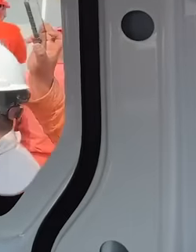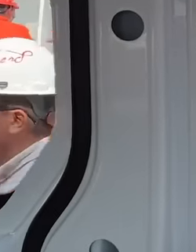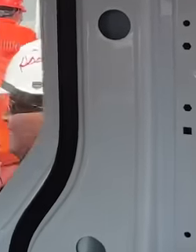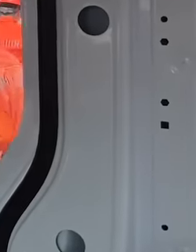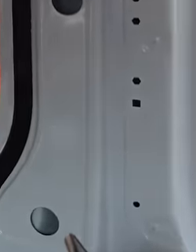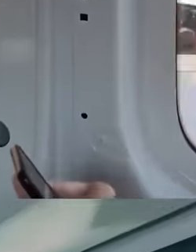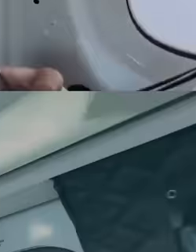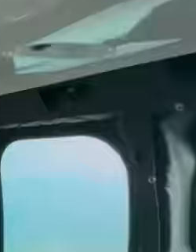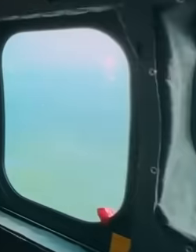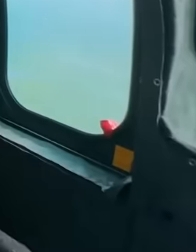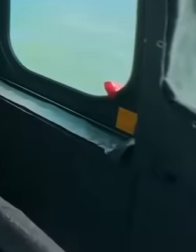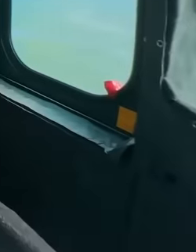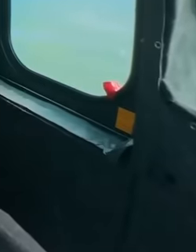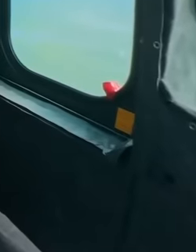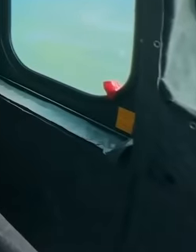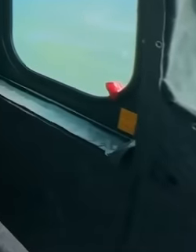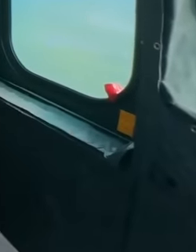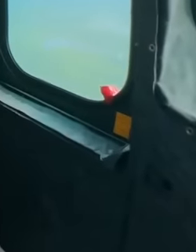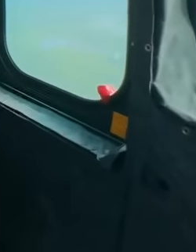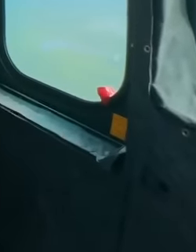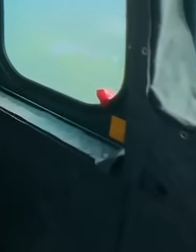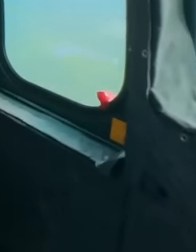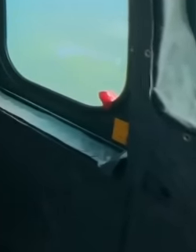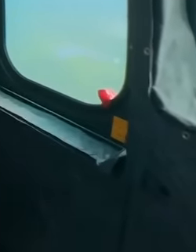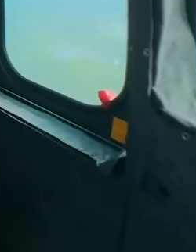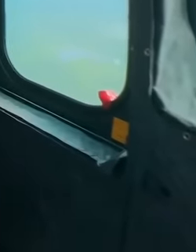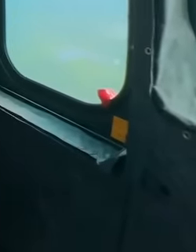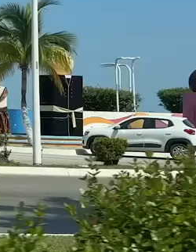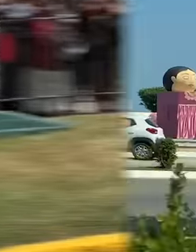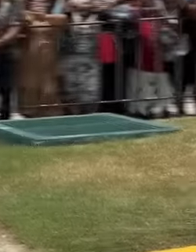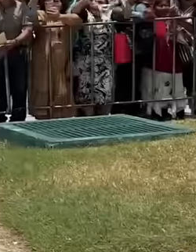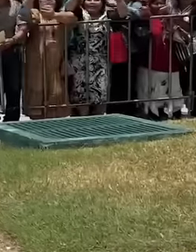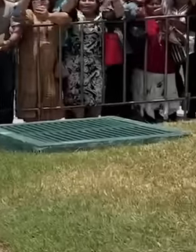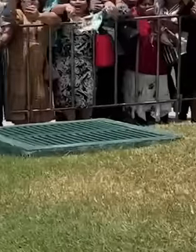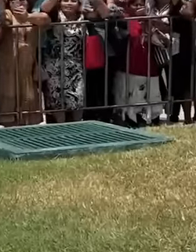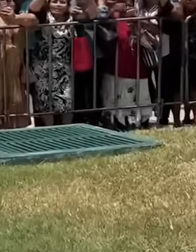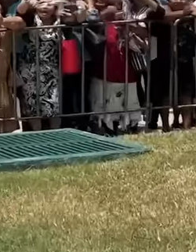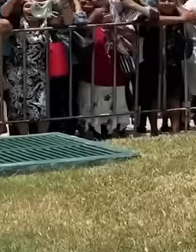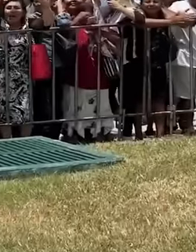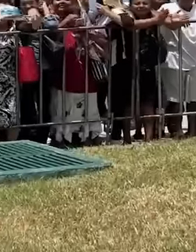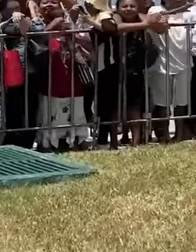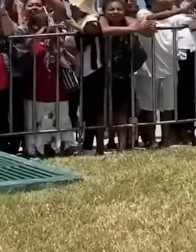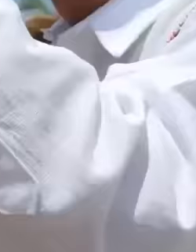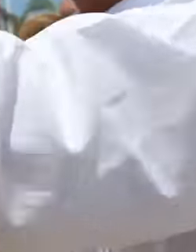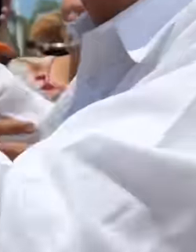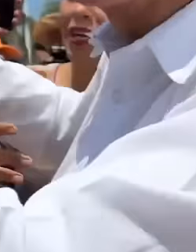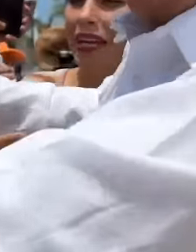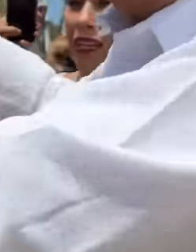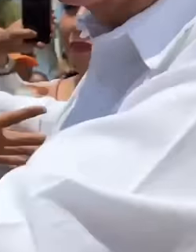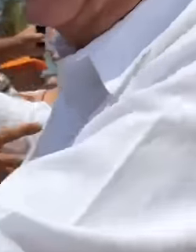personally supervises the physical progress before No one can tell him that his works